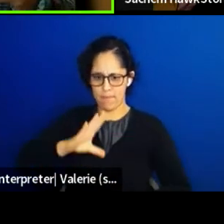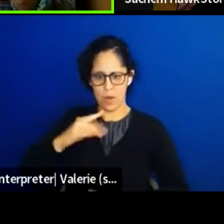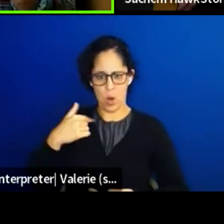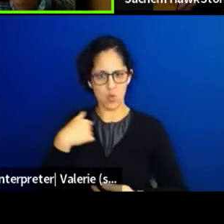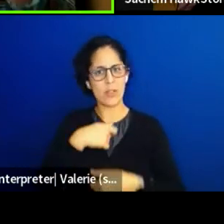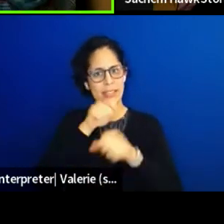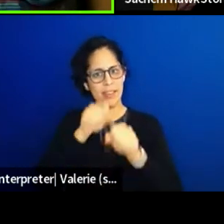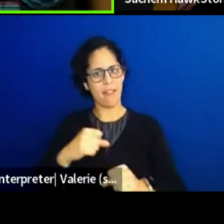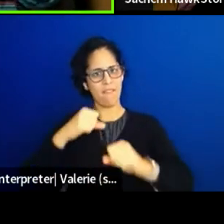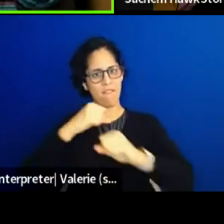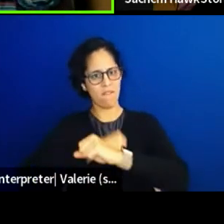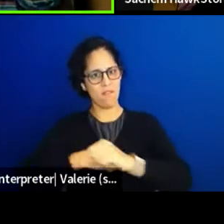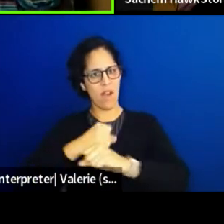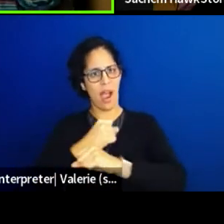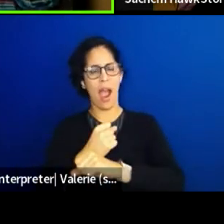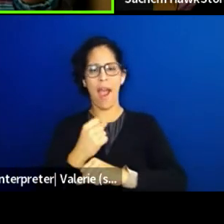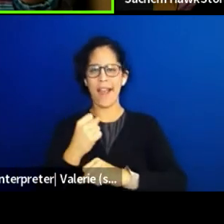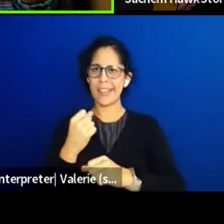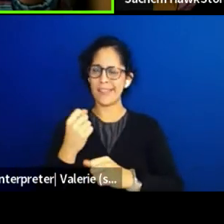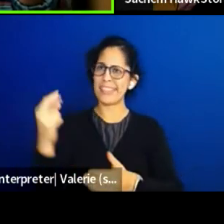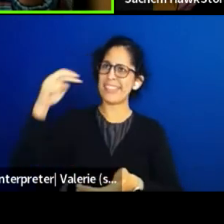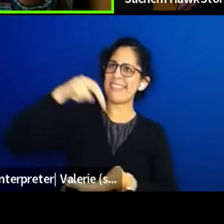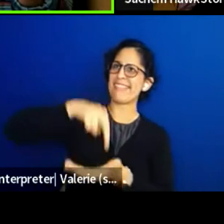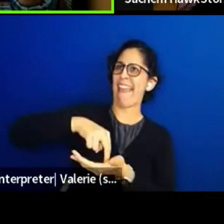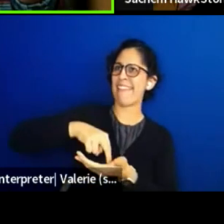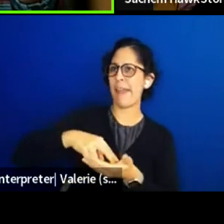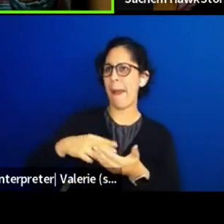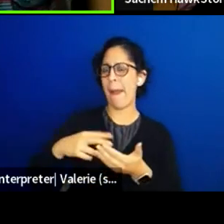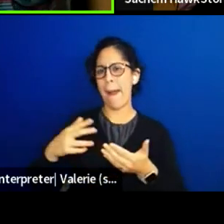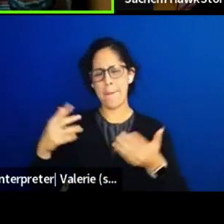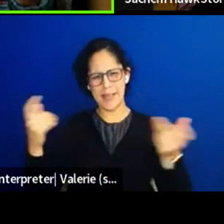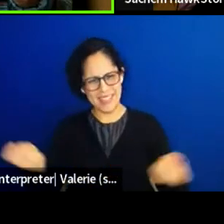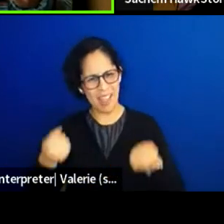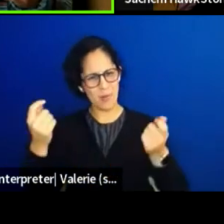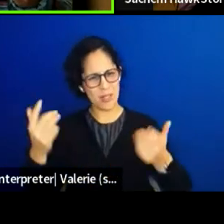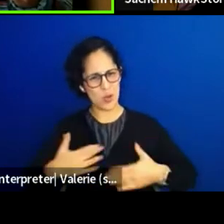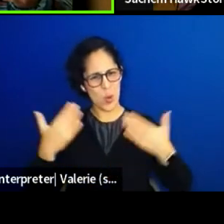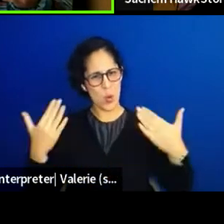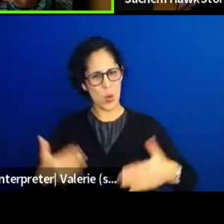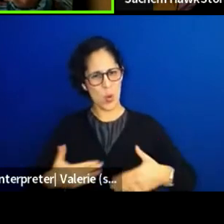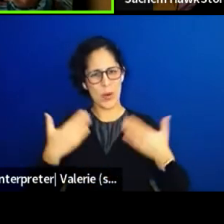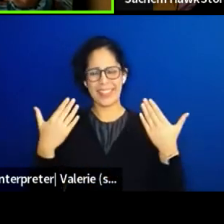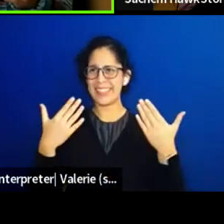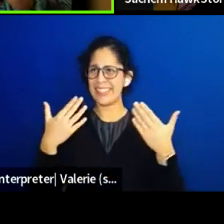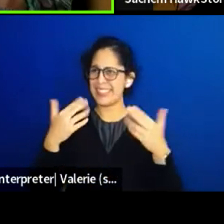to celebrate joy, to stand up and fight, to continue to sing and dance and celebrate.